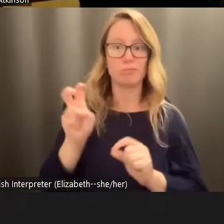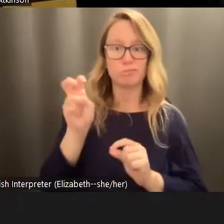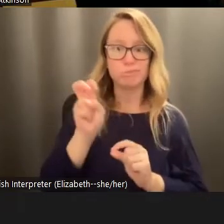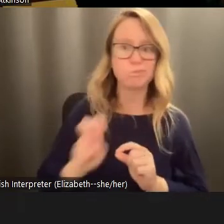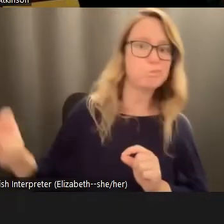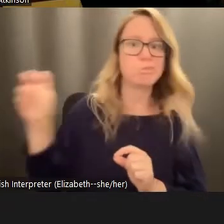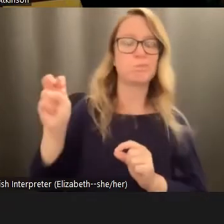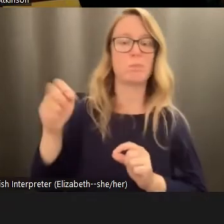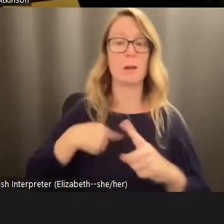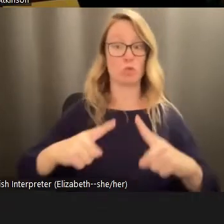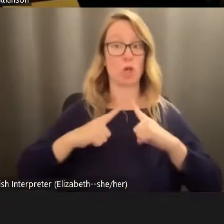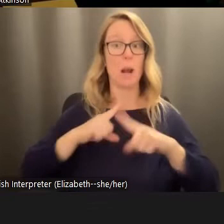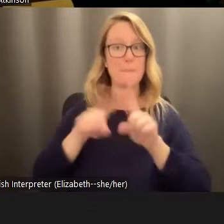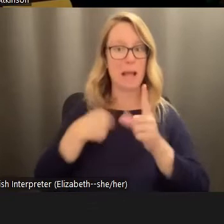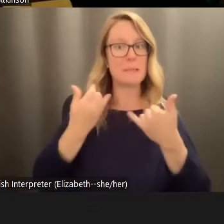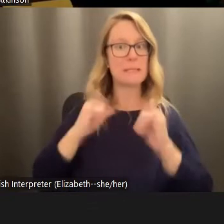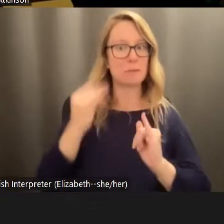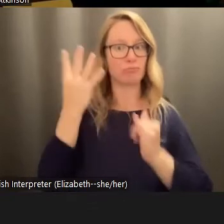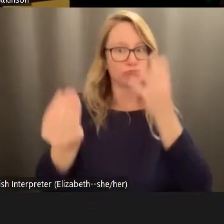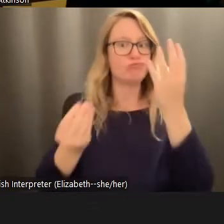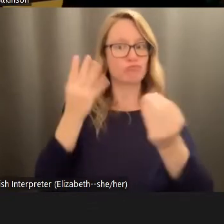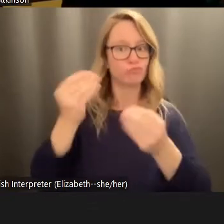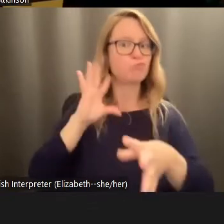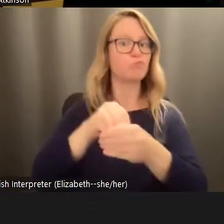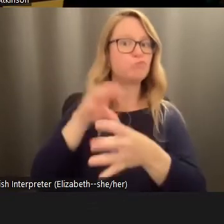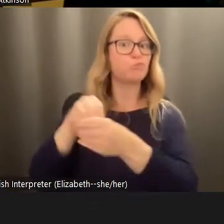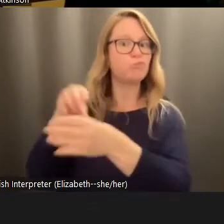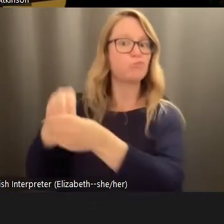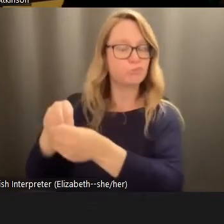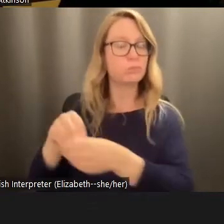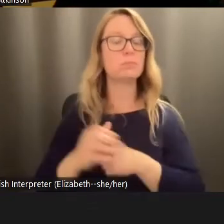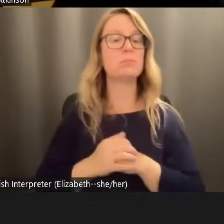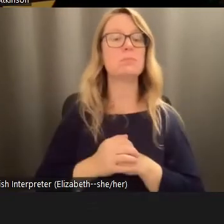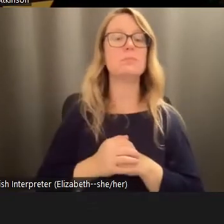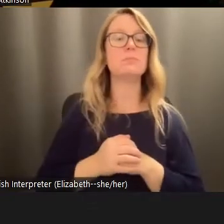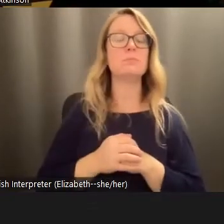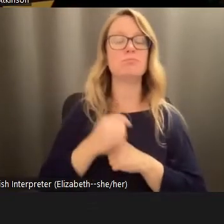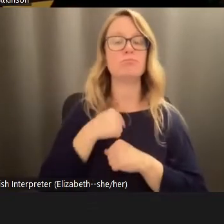out in the streets. And when I look at this global change of so